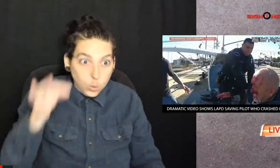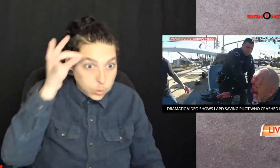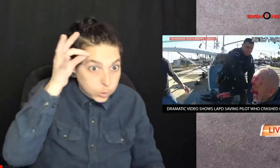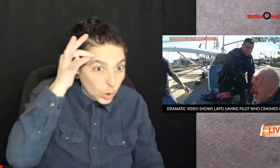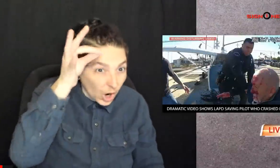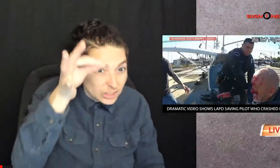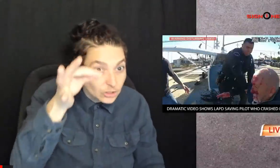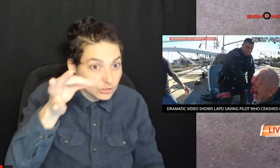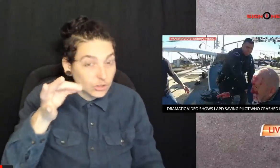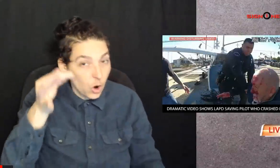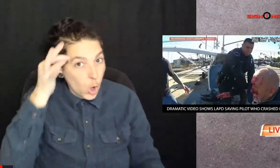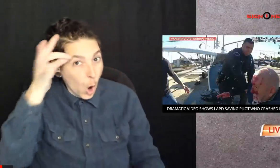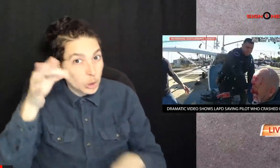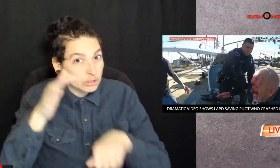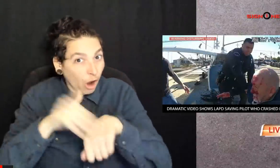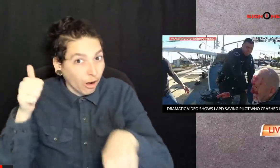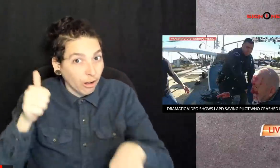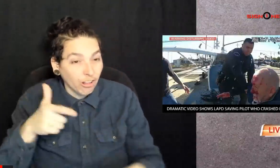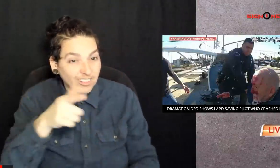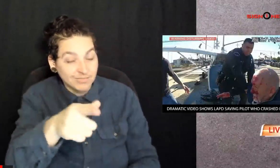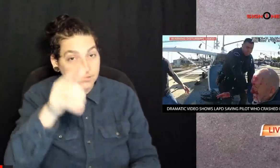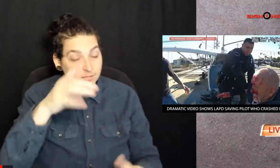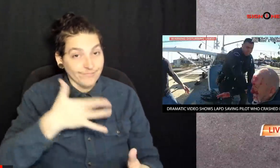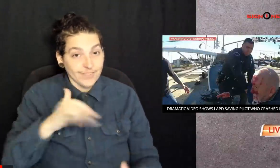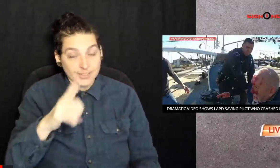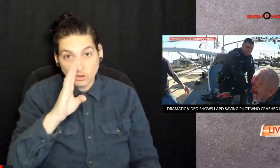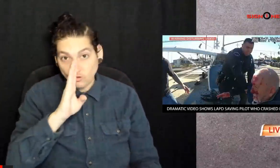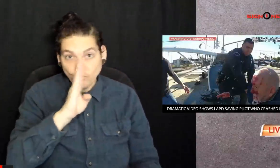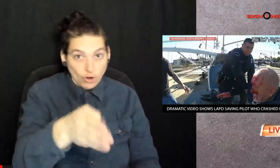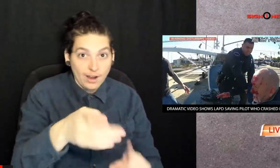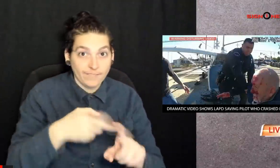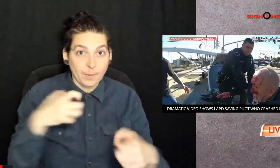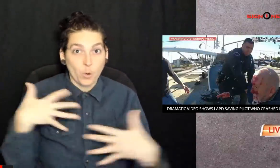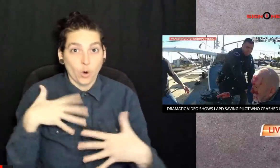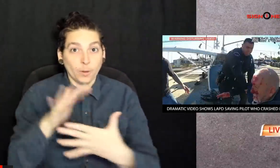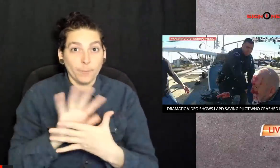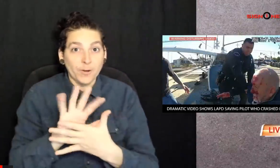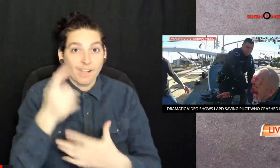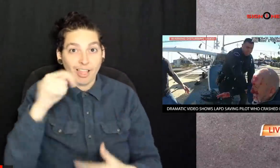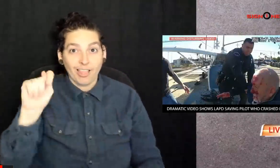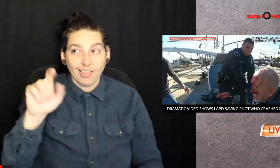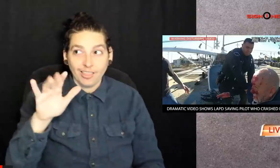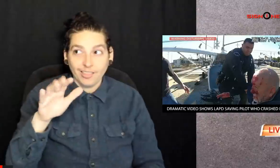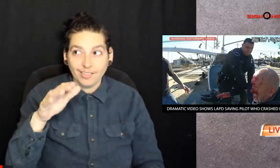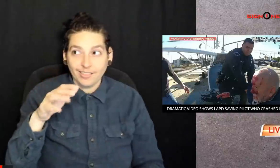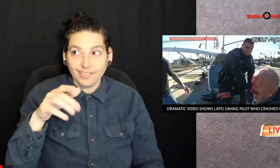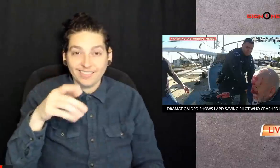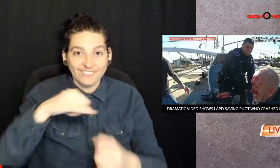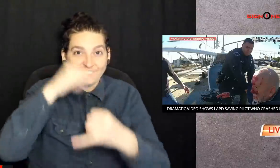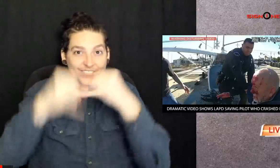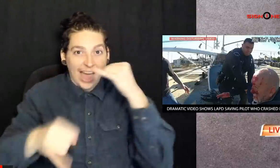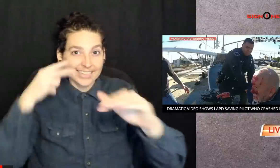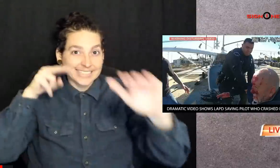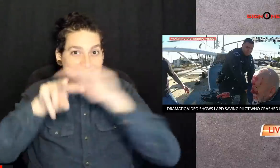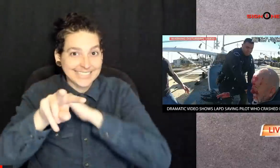wow that was a close call that looks like it was straight from the horror movie final